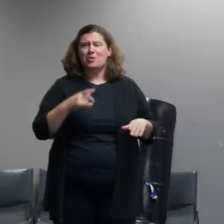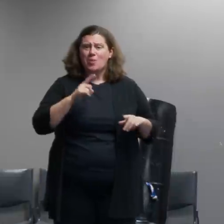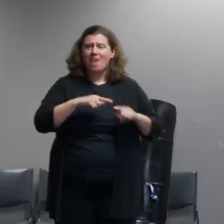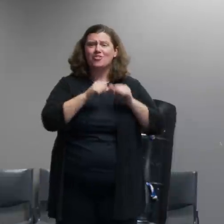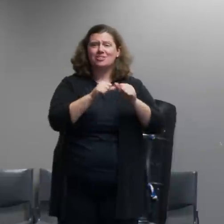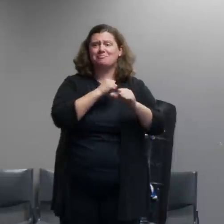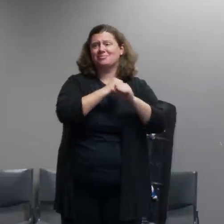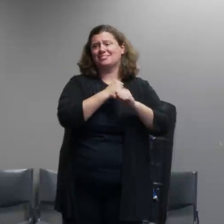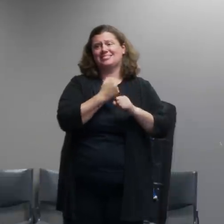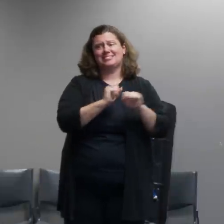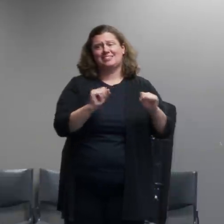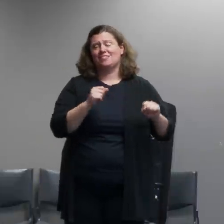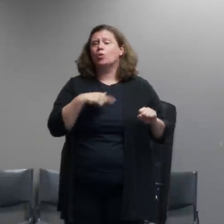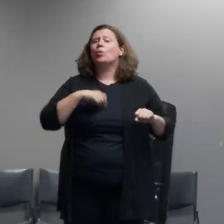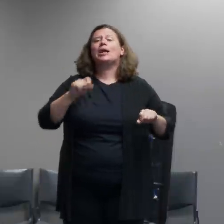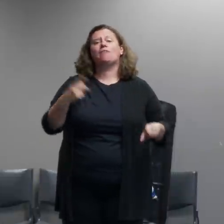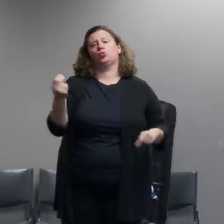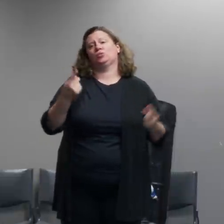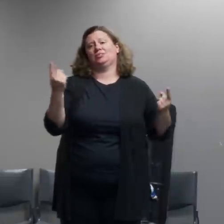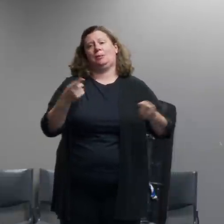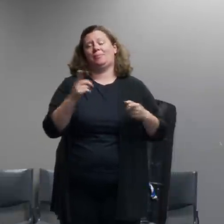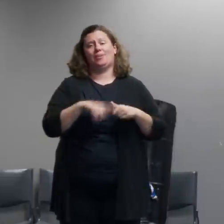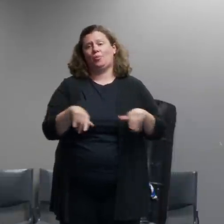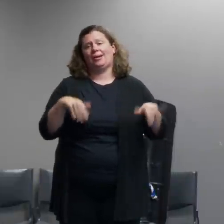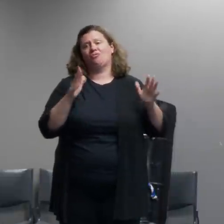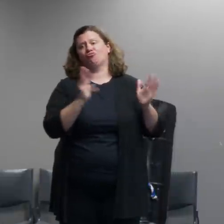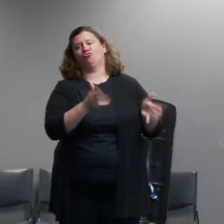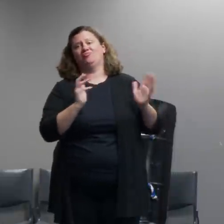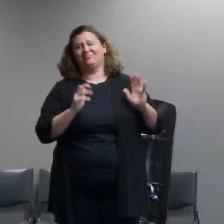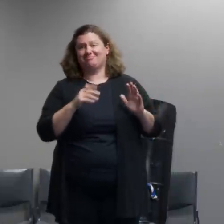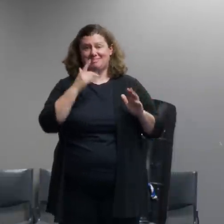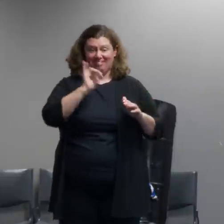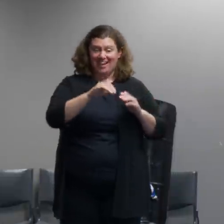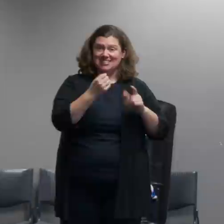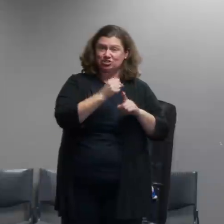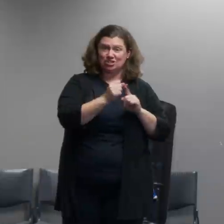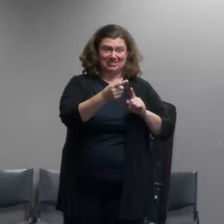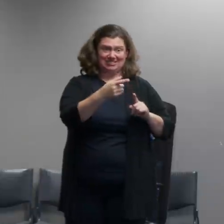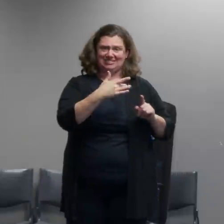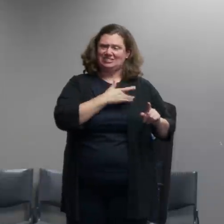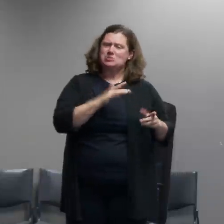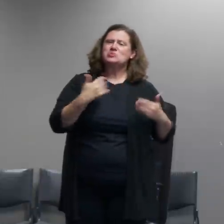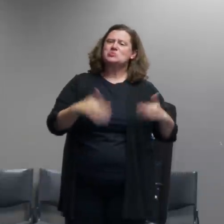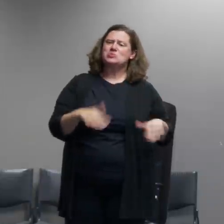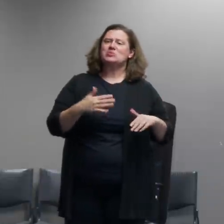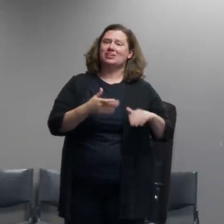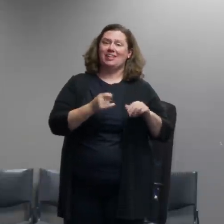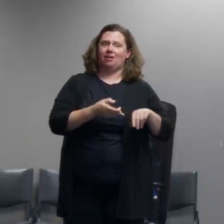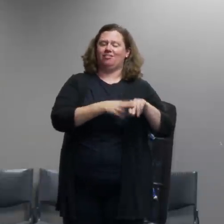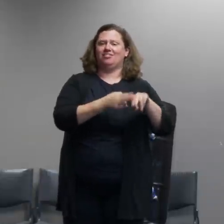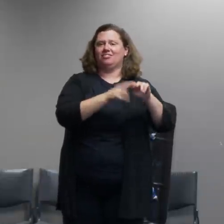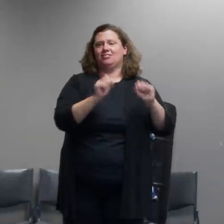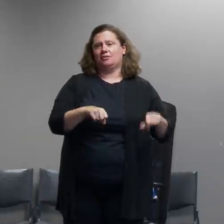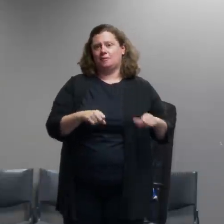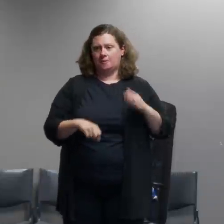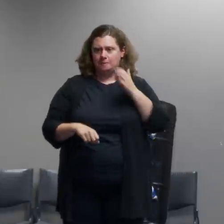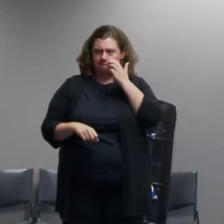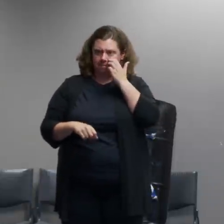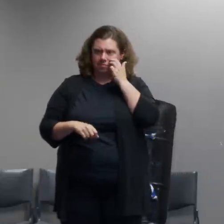try to do something about this significant and growing threat and a quick follow-up but you mentioned that crowd dynamics and some of the